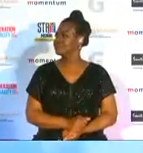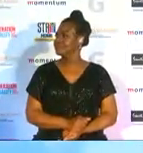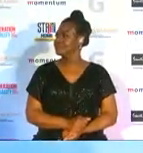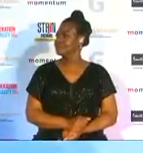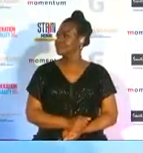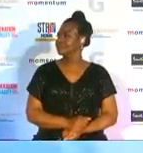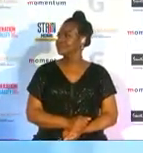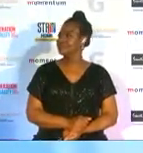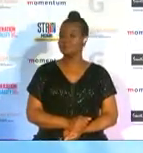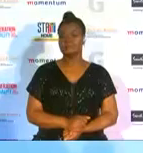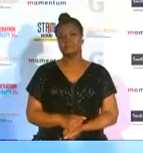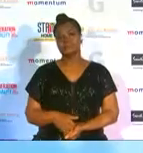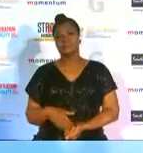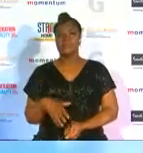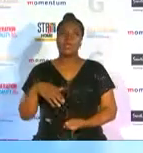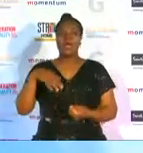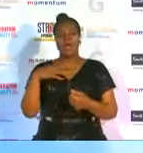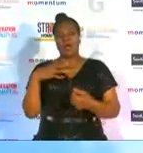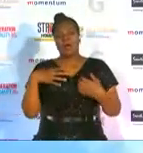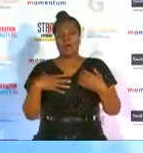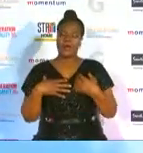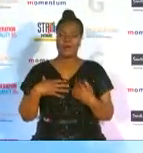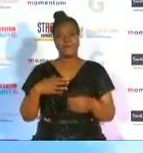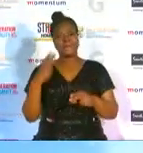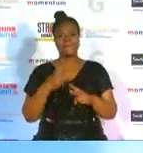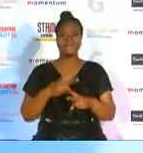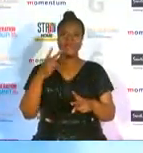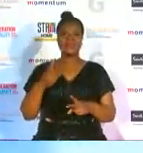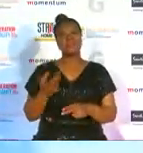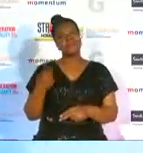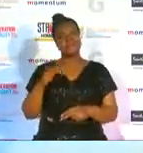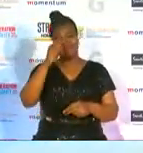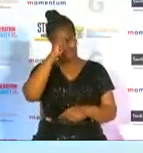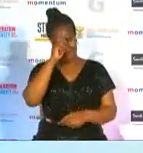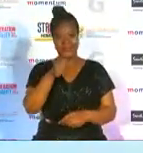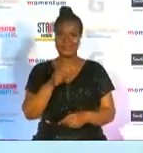oh my god to be finally be recognized under this category it's